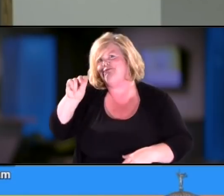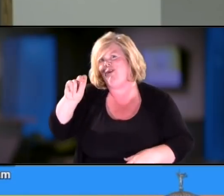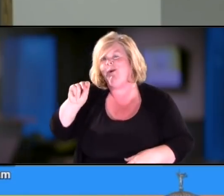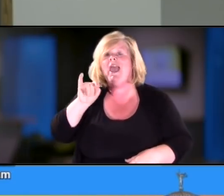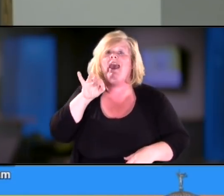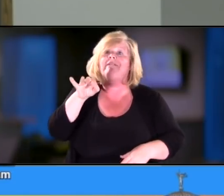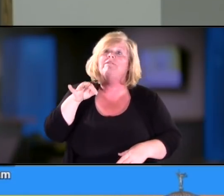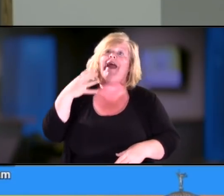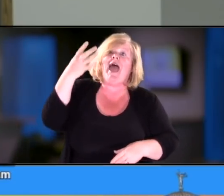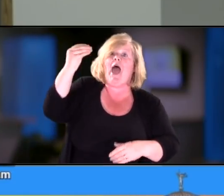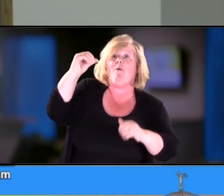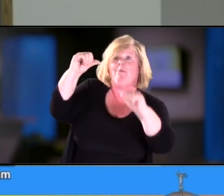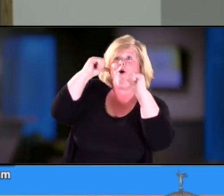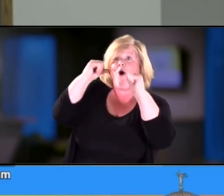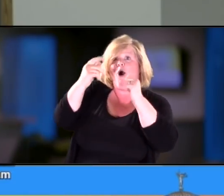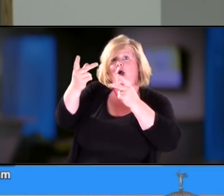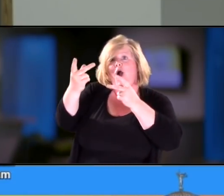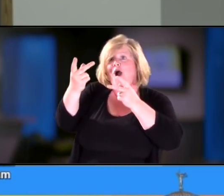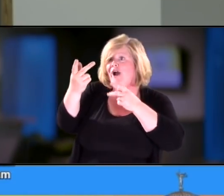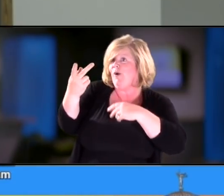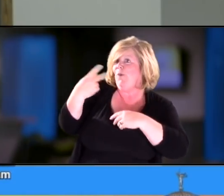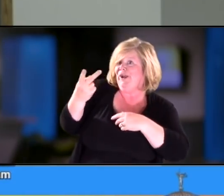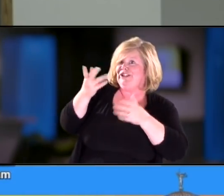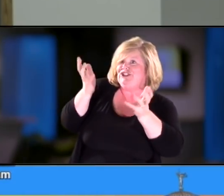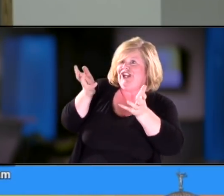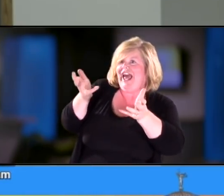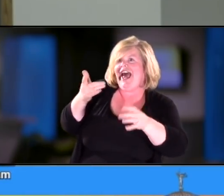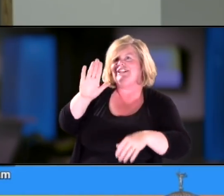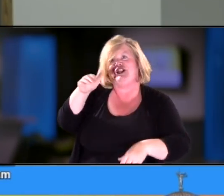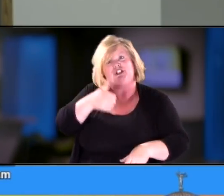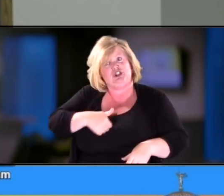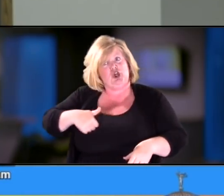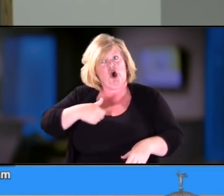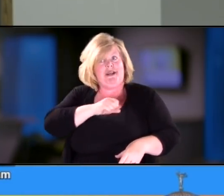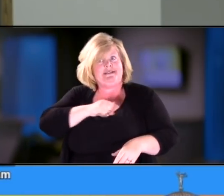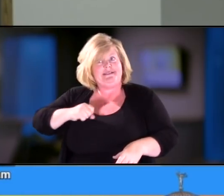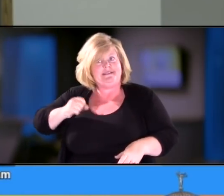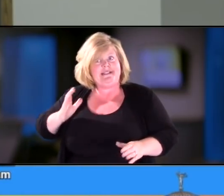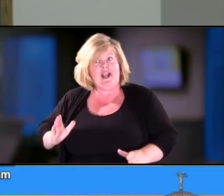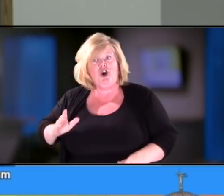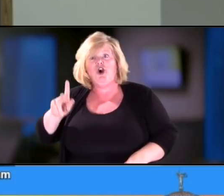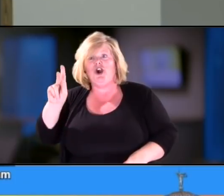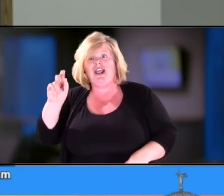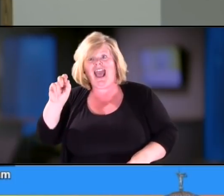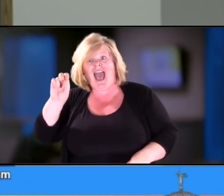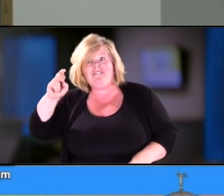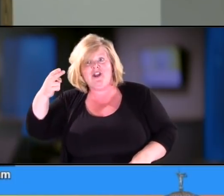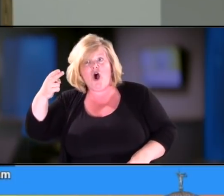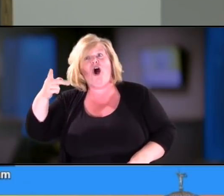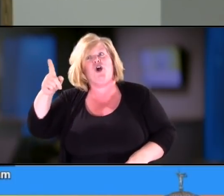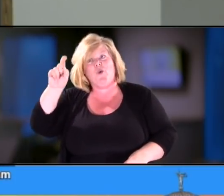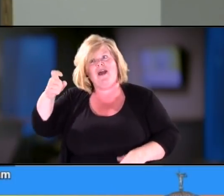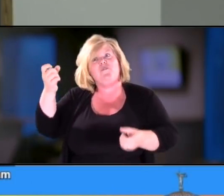If you chatted with me in the bar, 'Sorry, Senator Kavanaugh, gonna have to sign with me.'